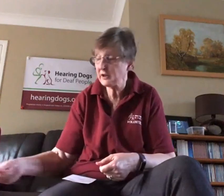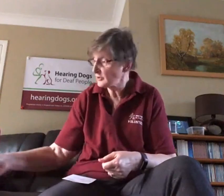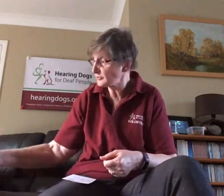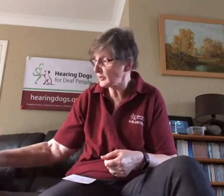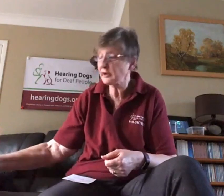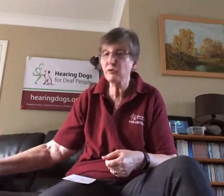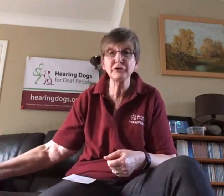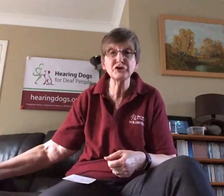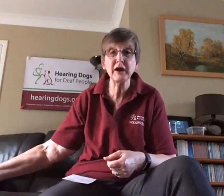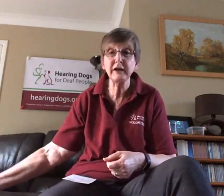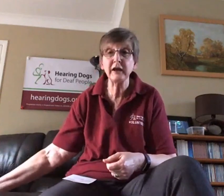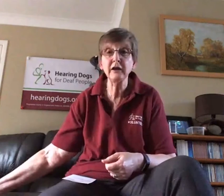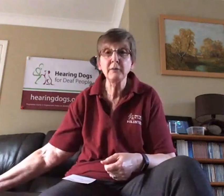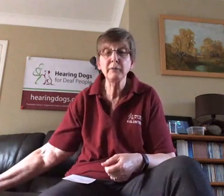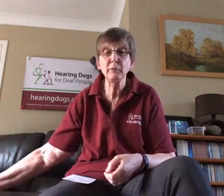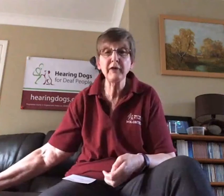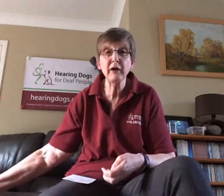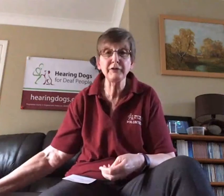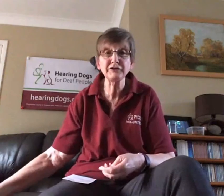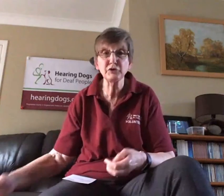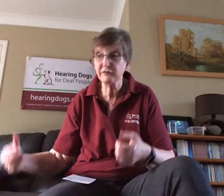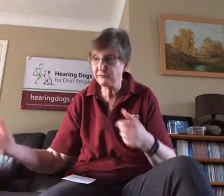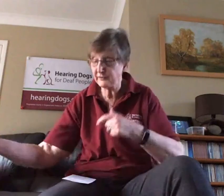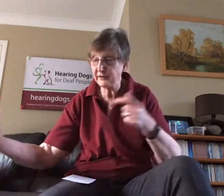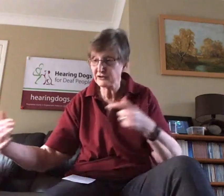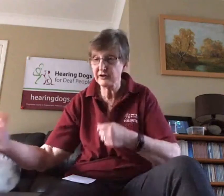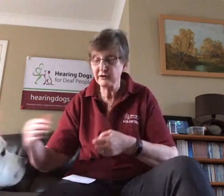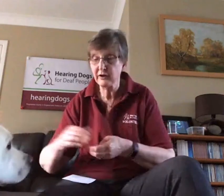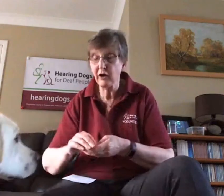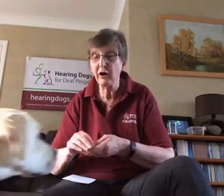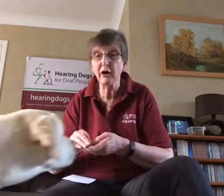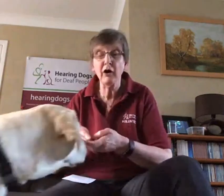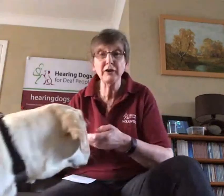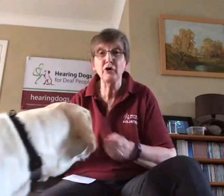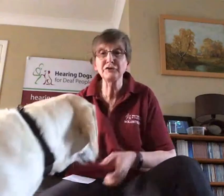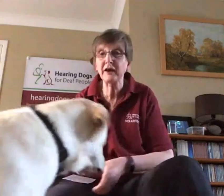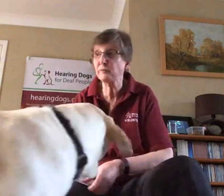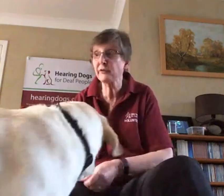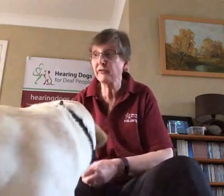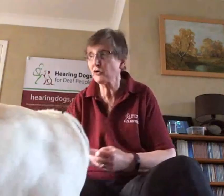So they get all the training but without the sort of literally eye contact with other dogs